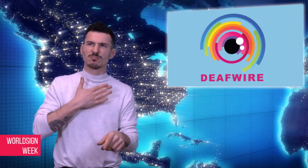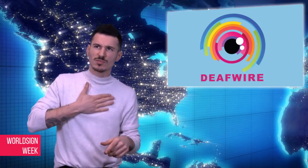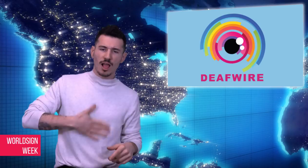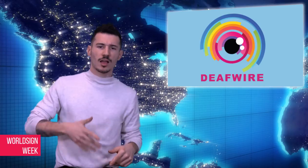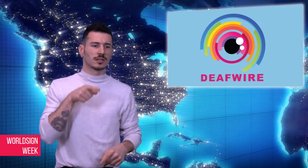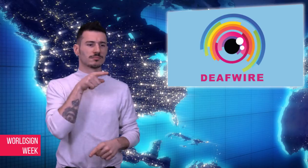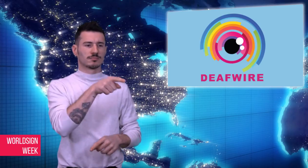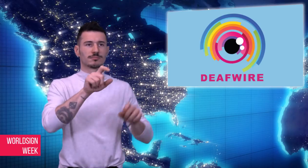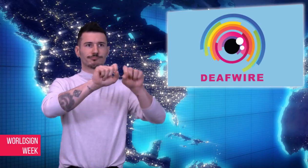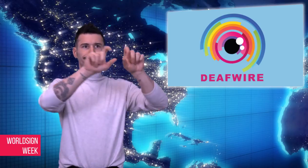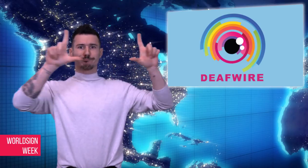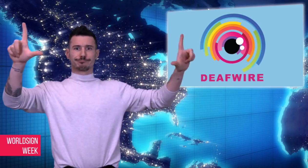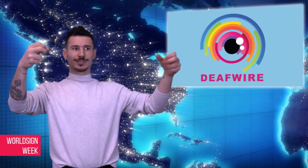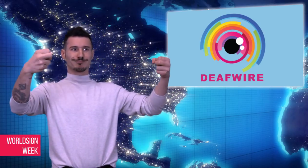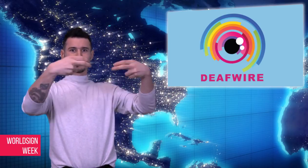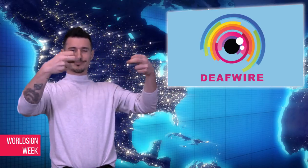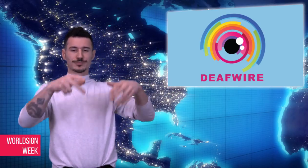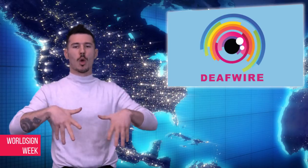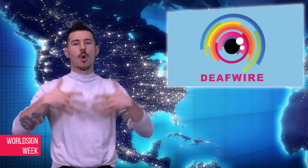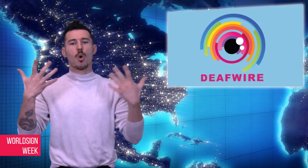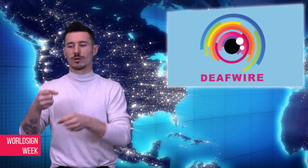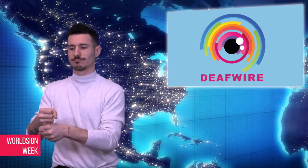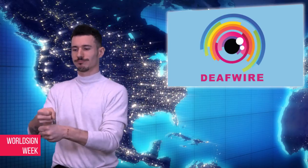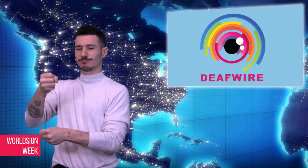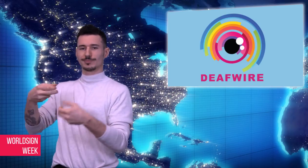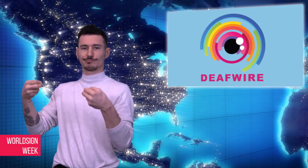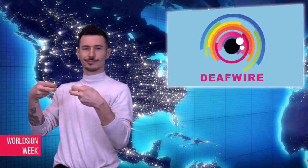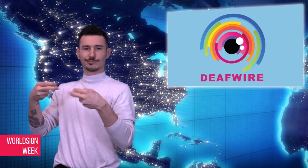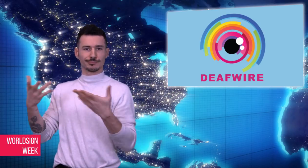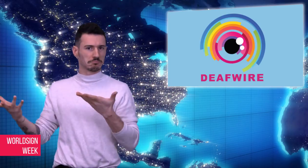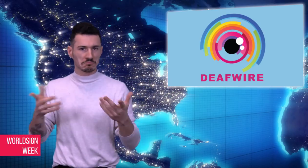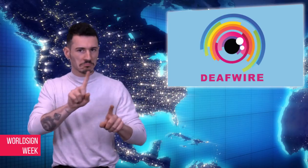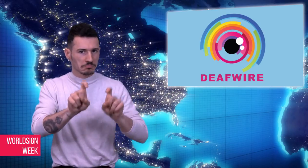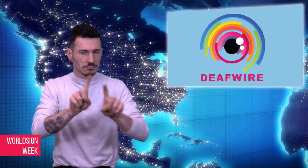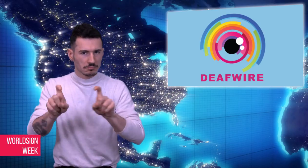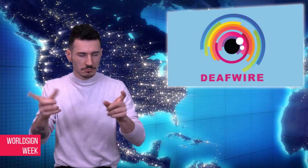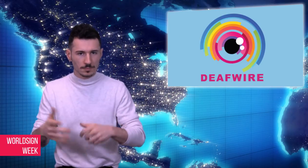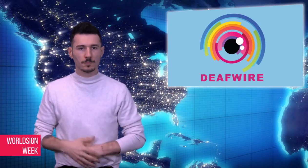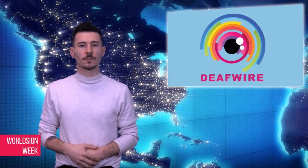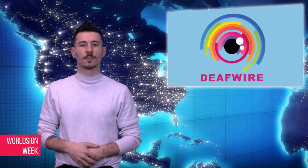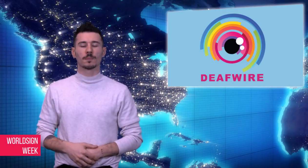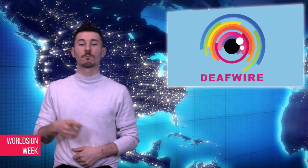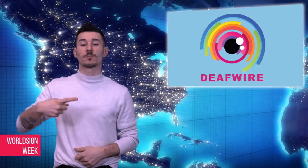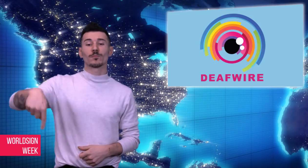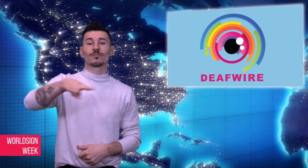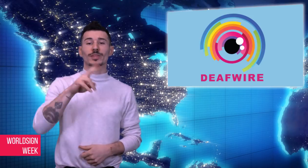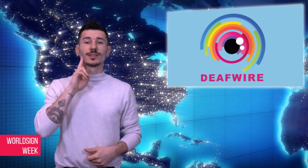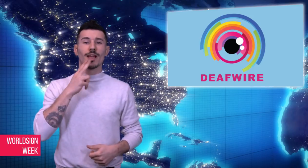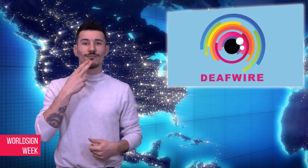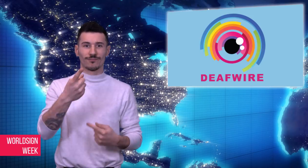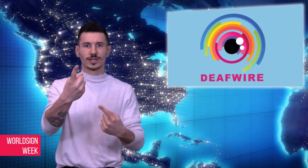responded with their own stories of bad or